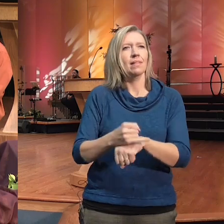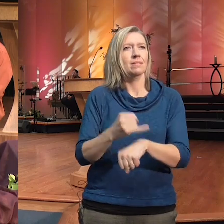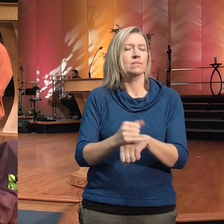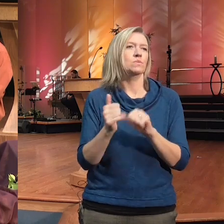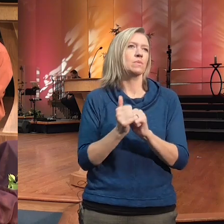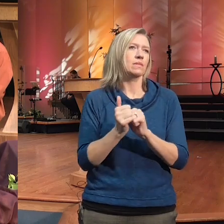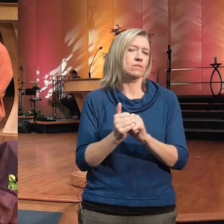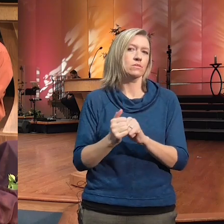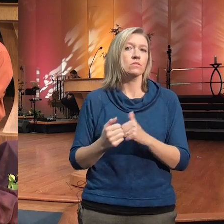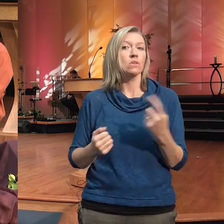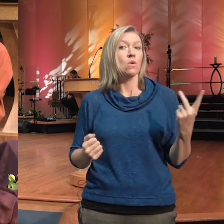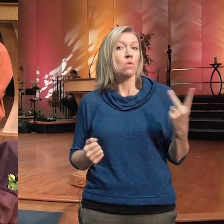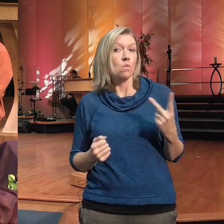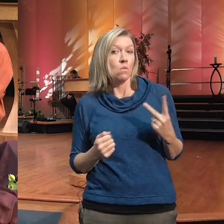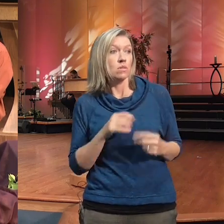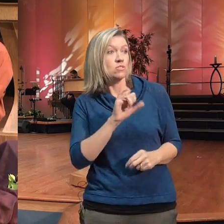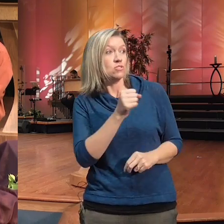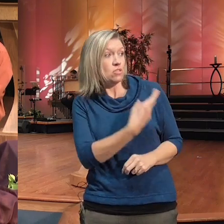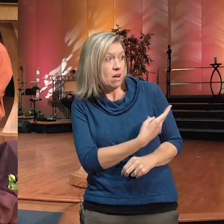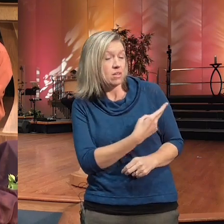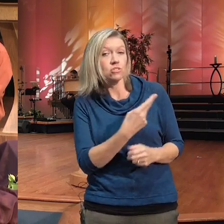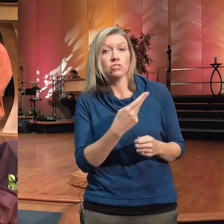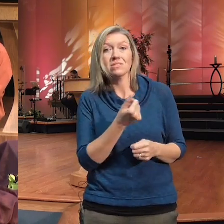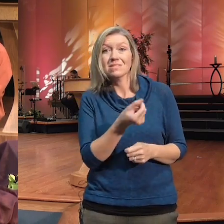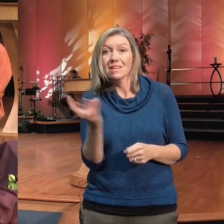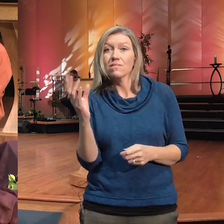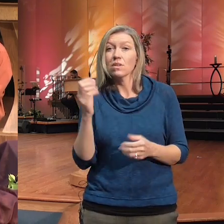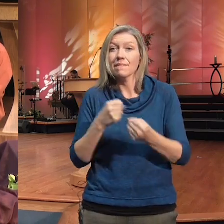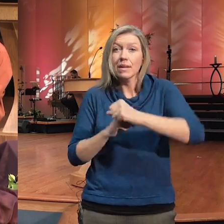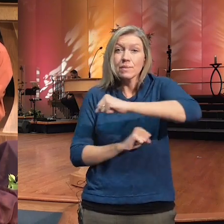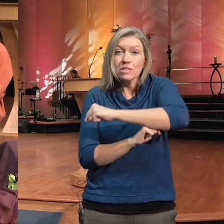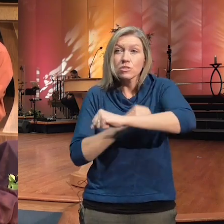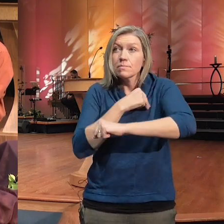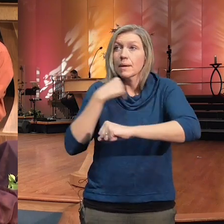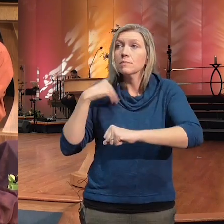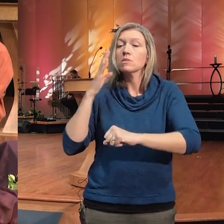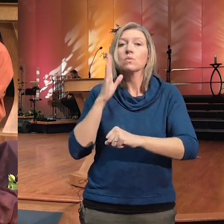a number of the foundation members will be out in the lobby today after service if you would